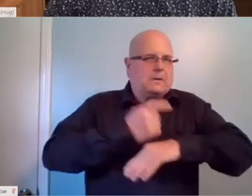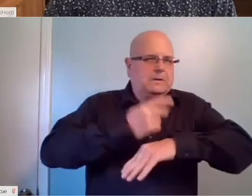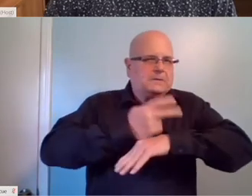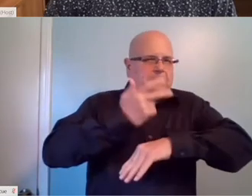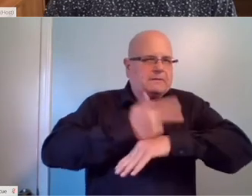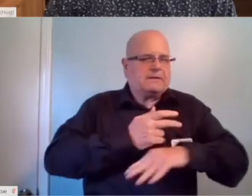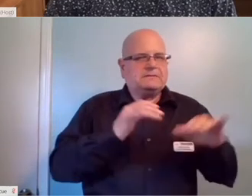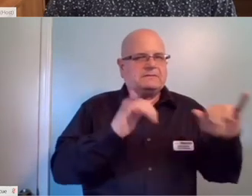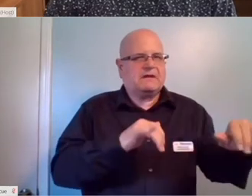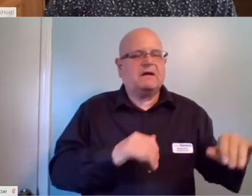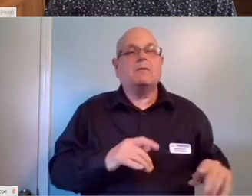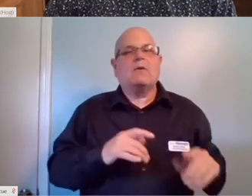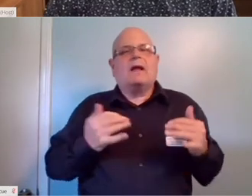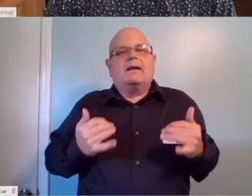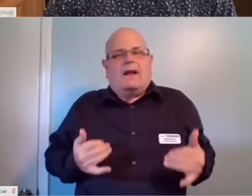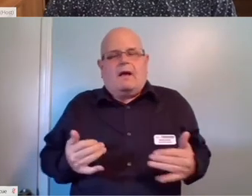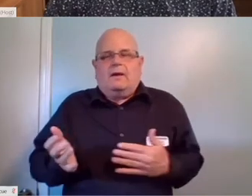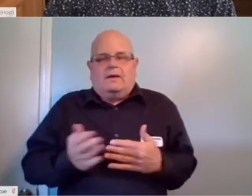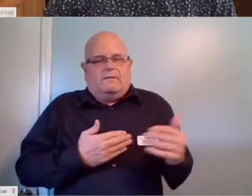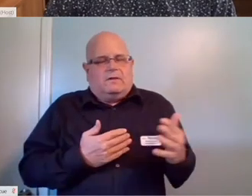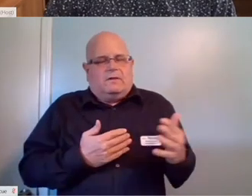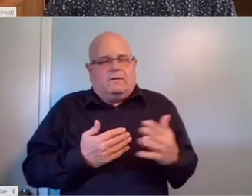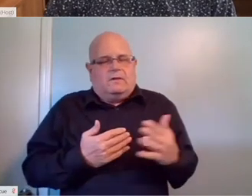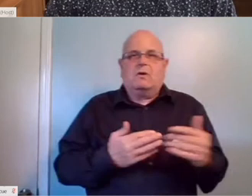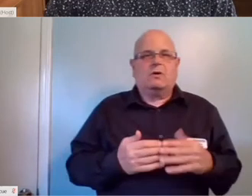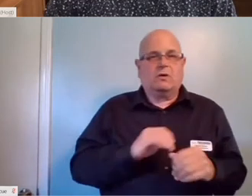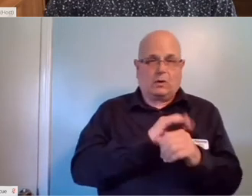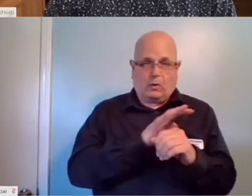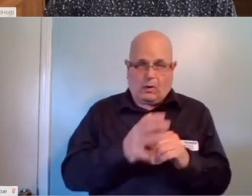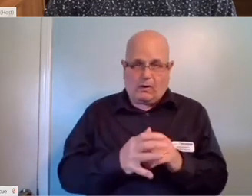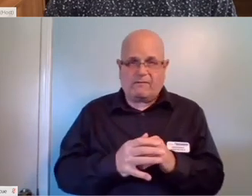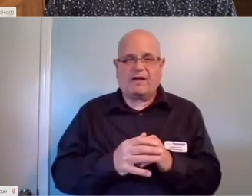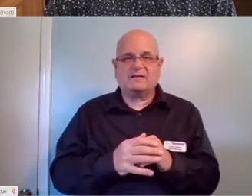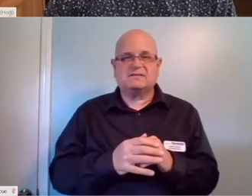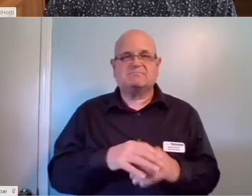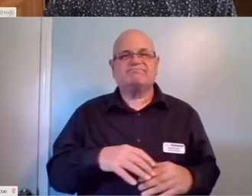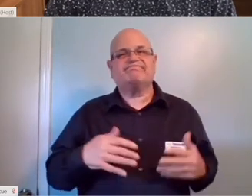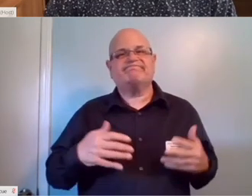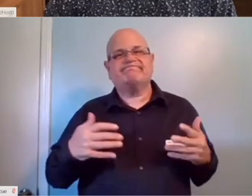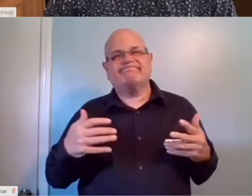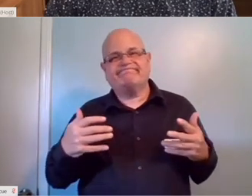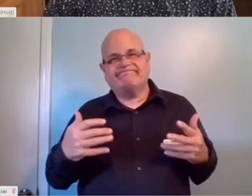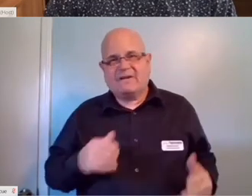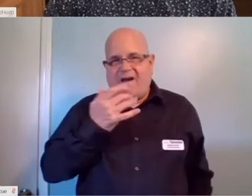Of course, right now, even with the coronavirus pandemic, I'm unfortunately not traveling